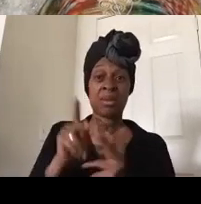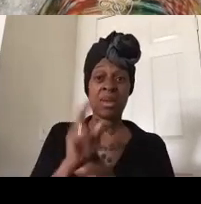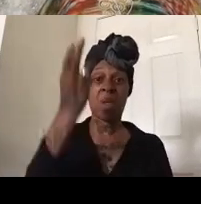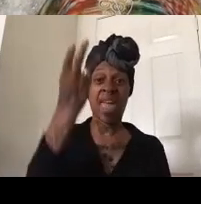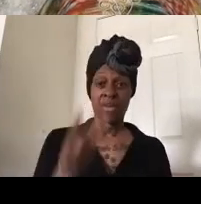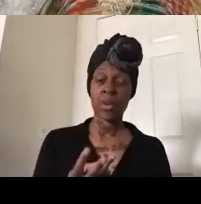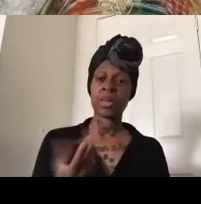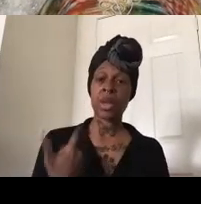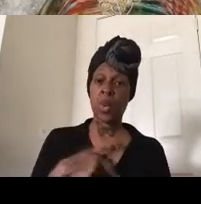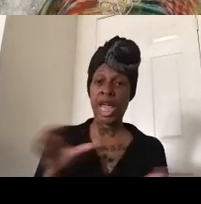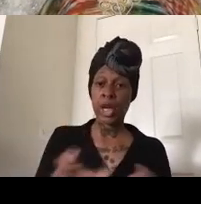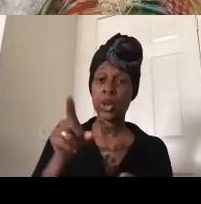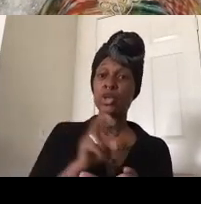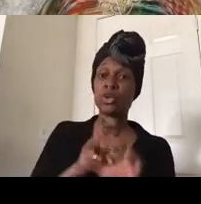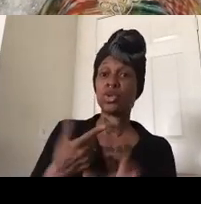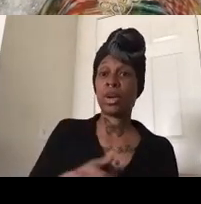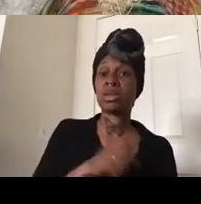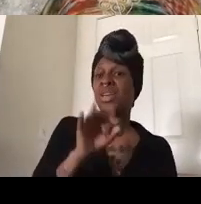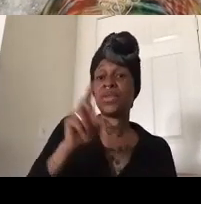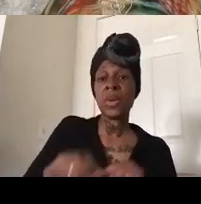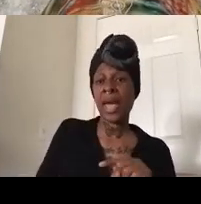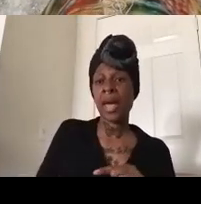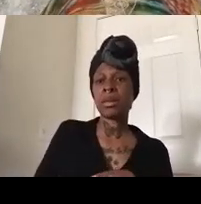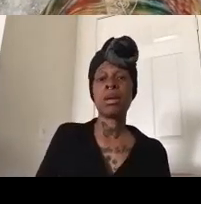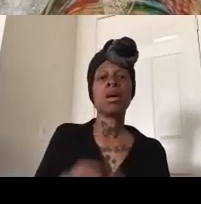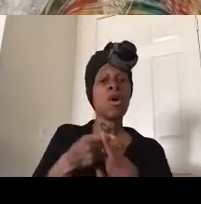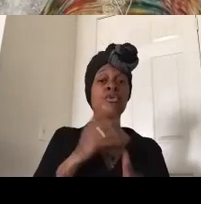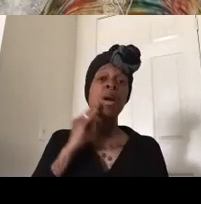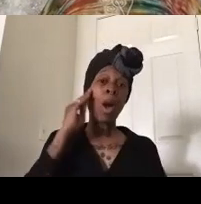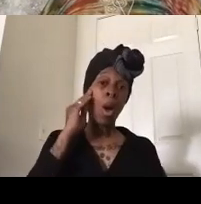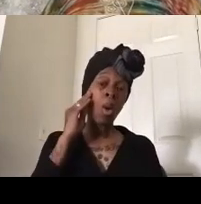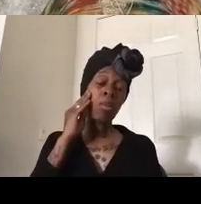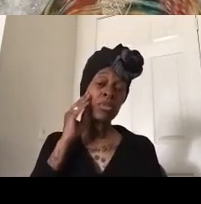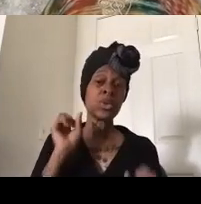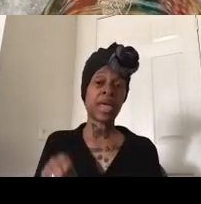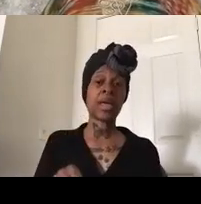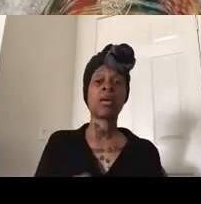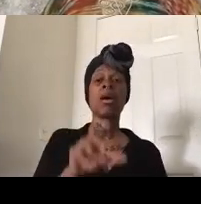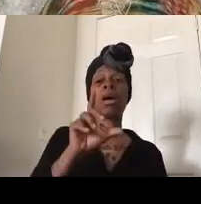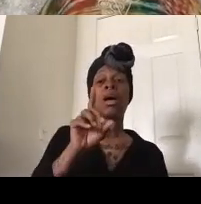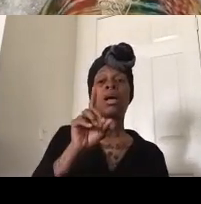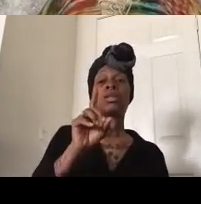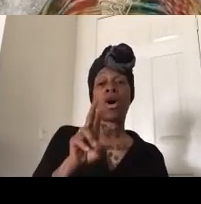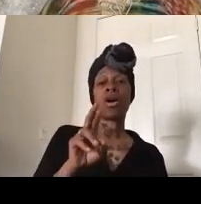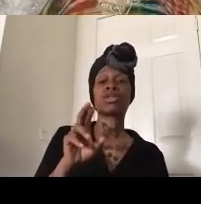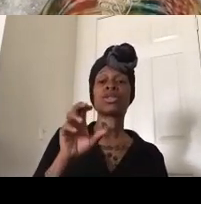if you can't join us this is something that you can do from home since dr stanford asked please go on our instagram